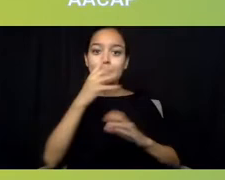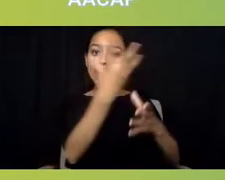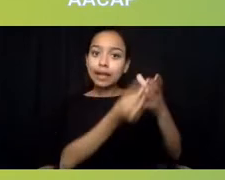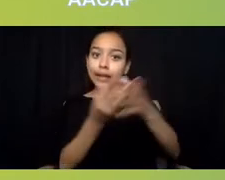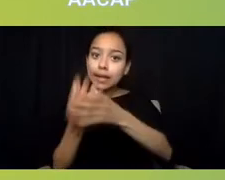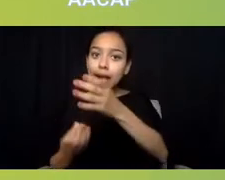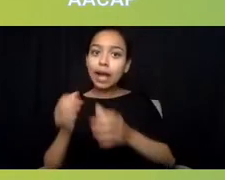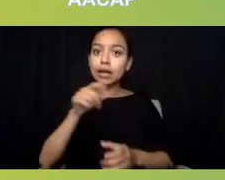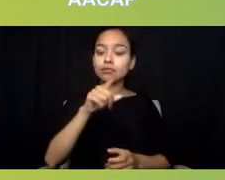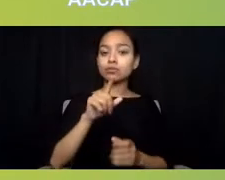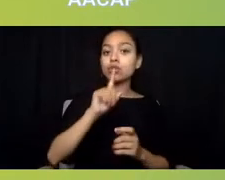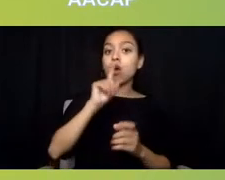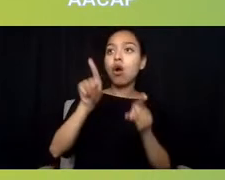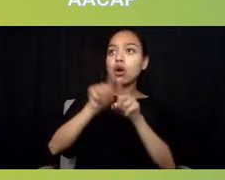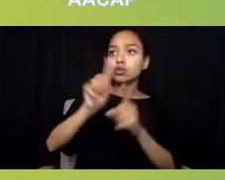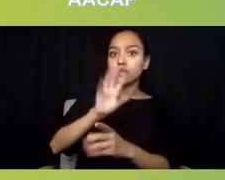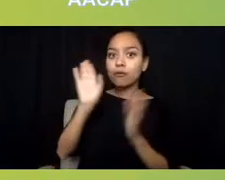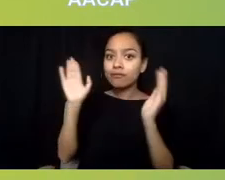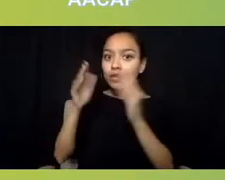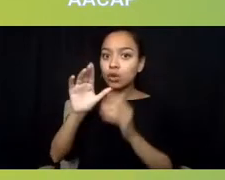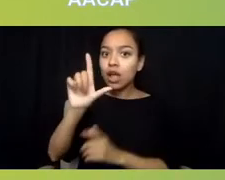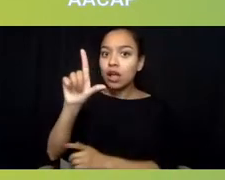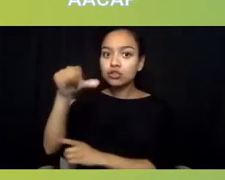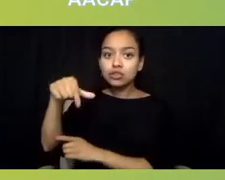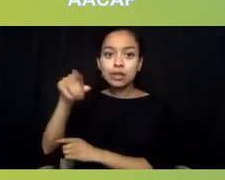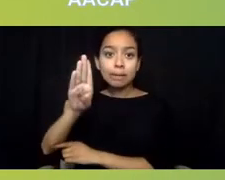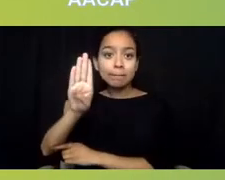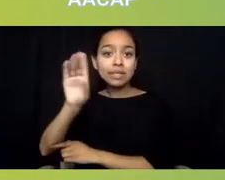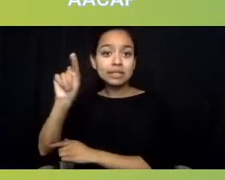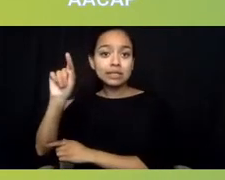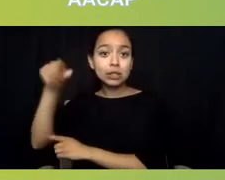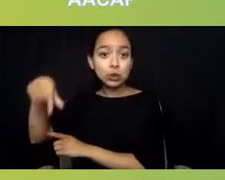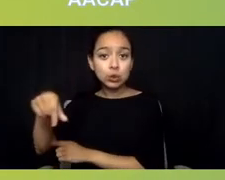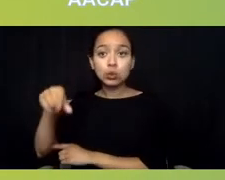So while it may not be the kind of statistics that you're talking about, Patrick,